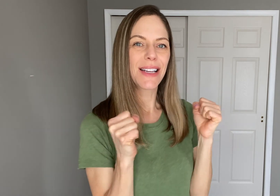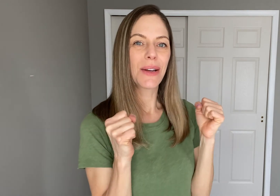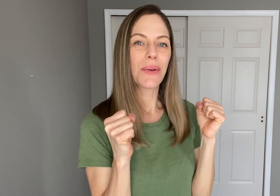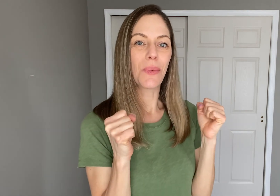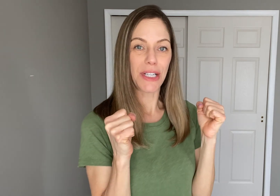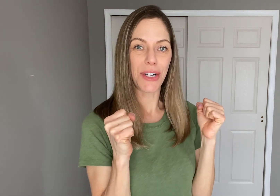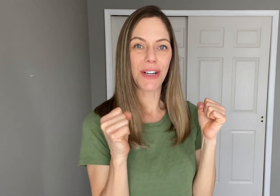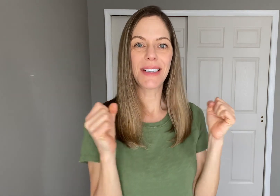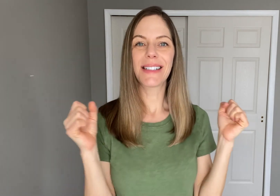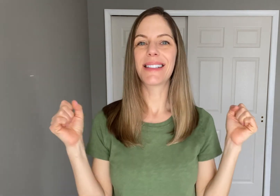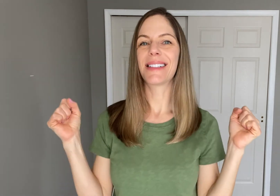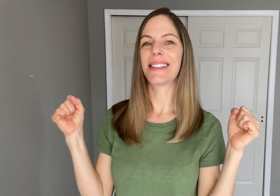"Winter"